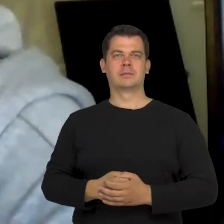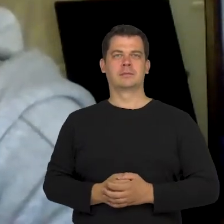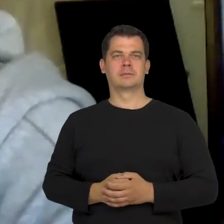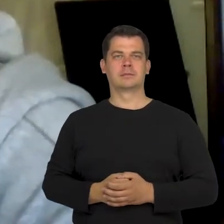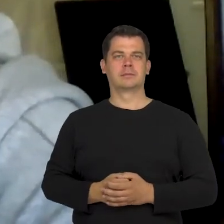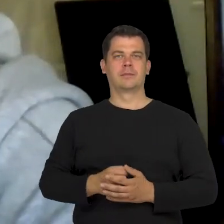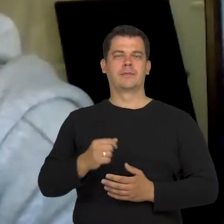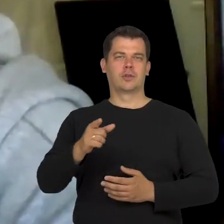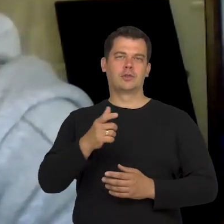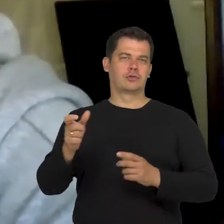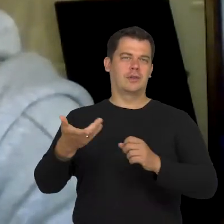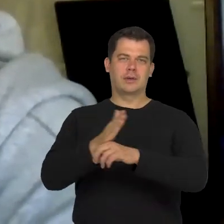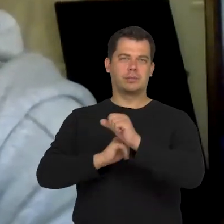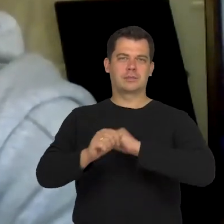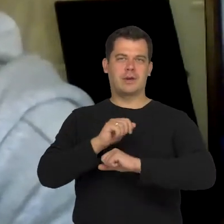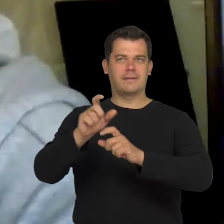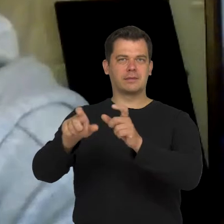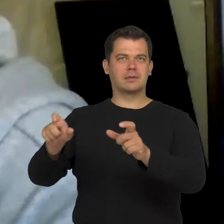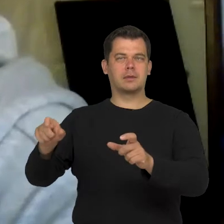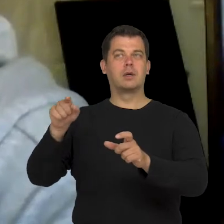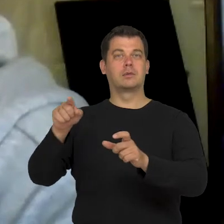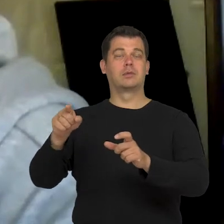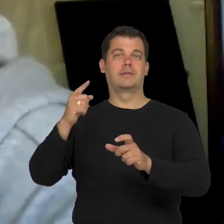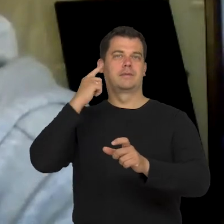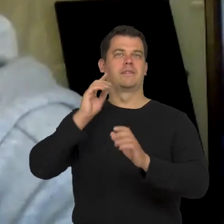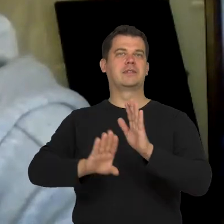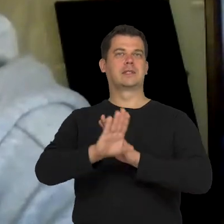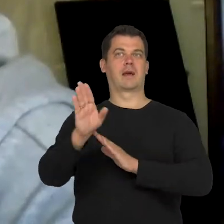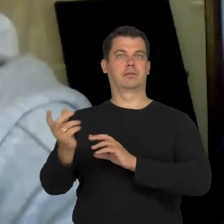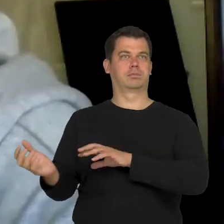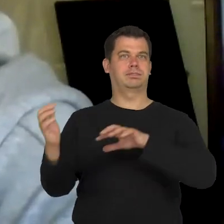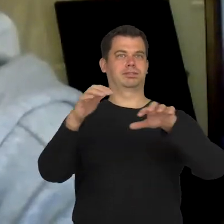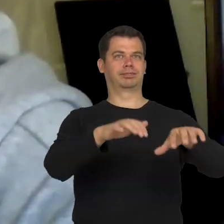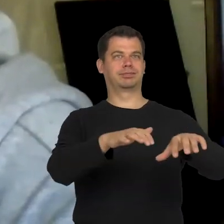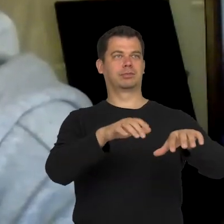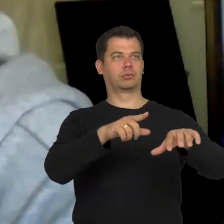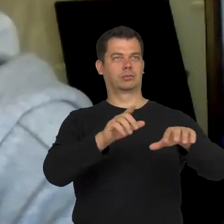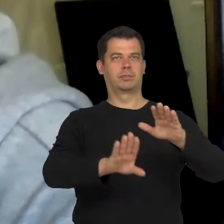people with disabilities, was present on that exhibition. For me, it was